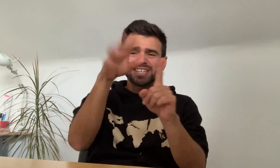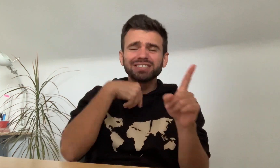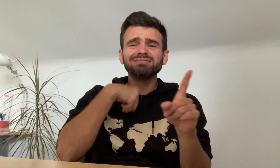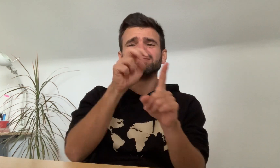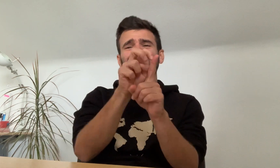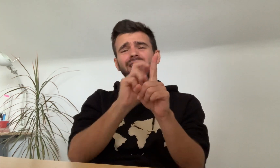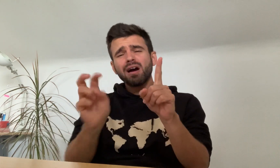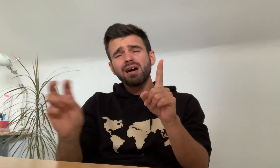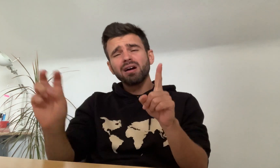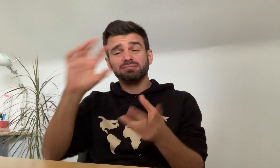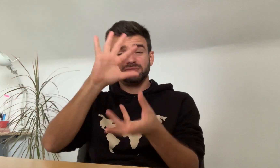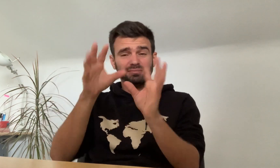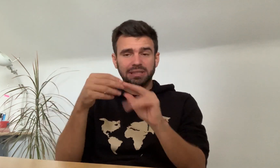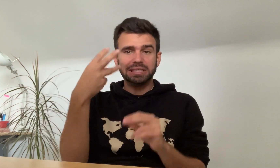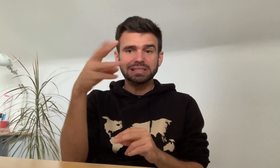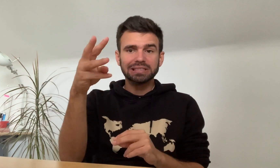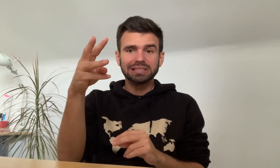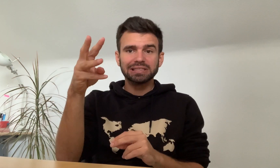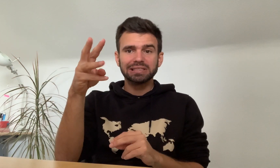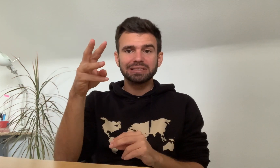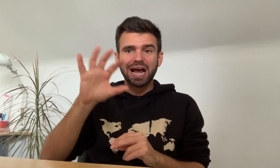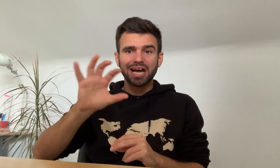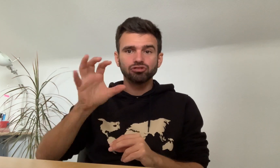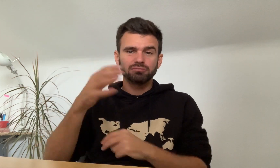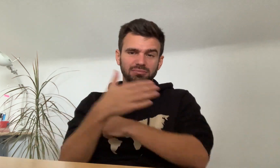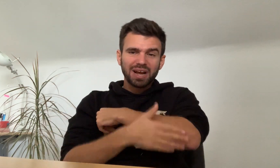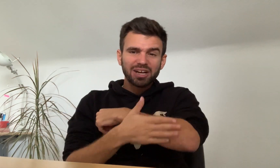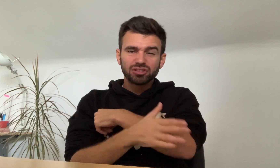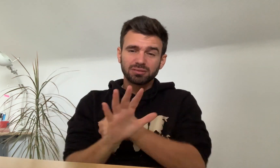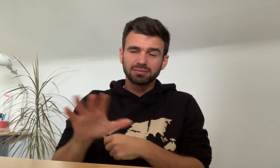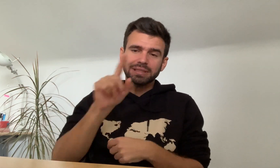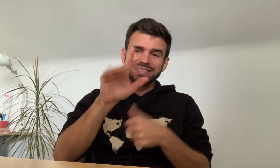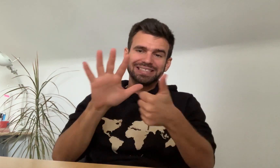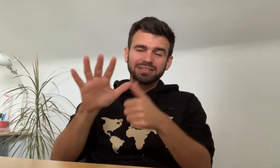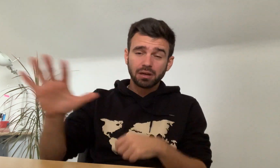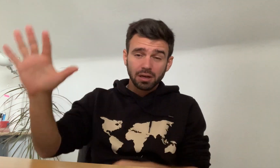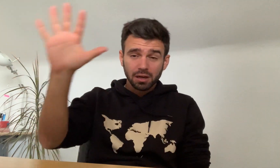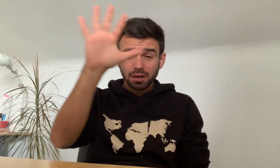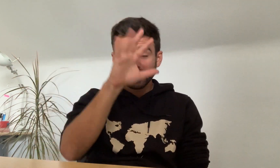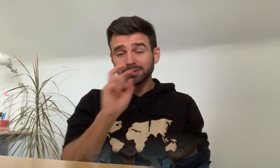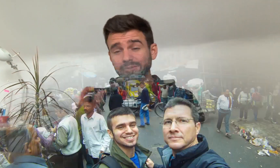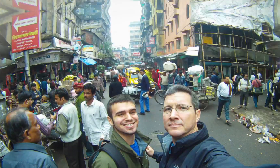I traveled to about six countries with him in one month.